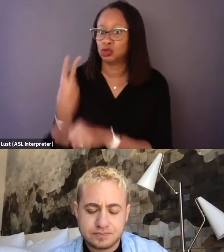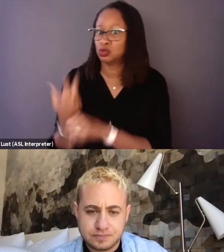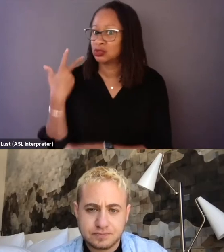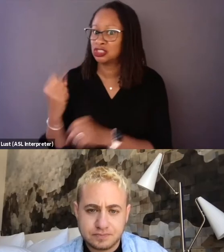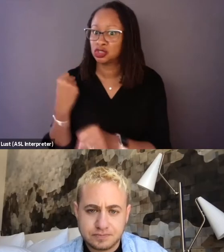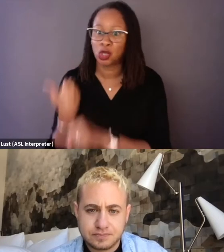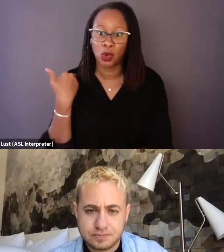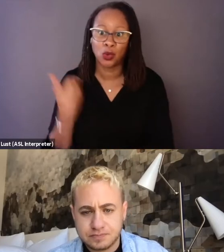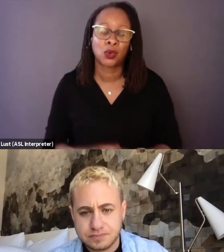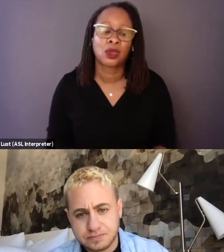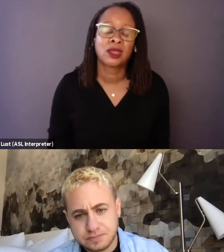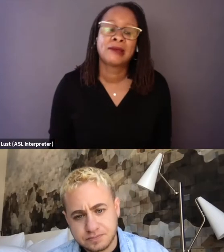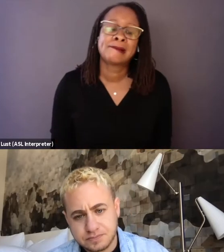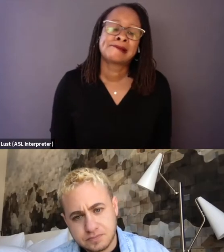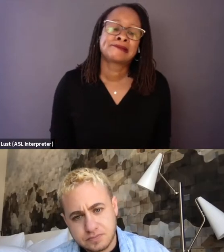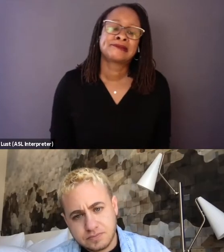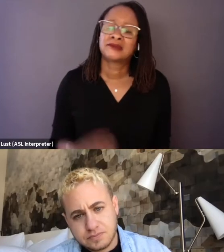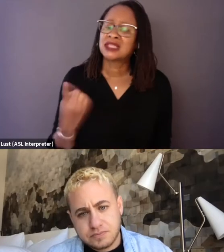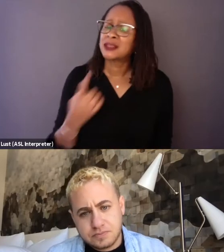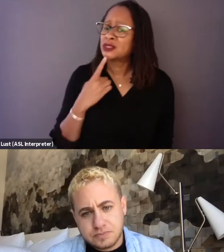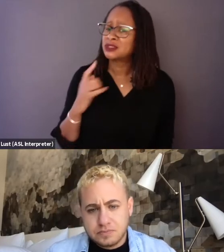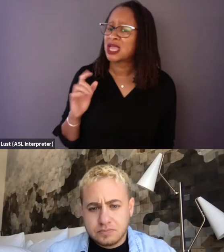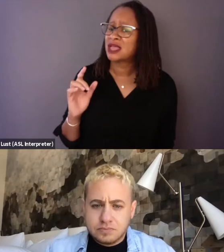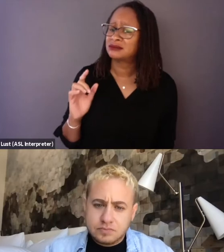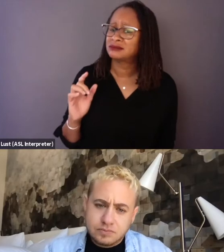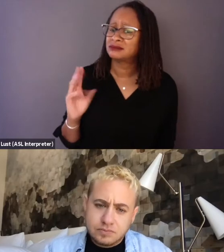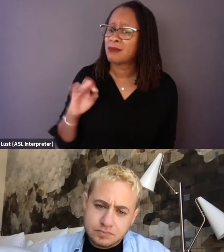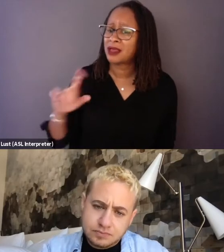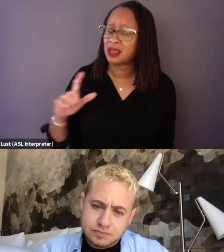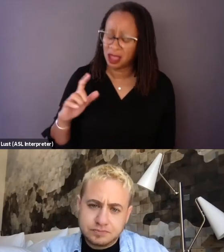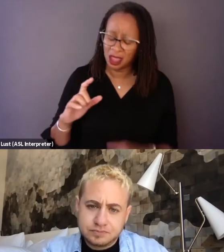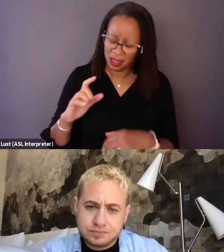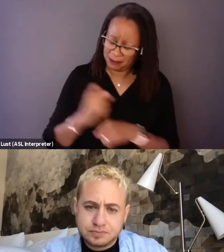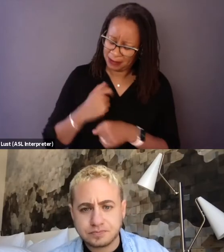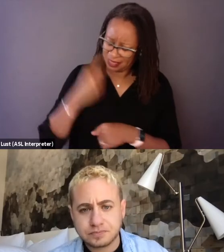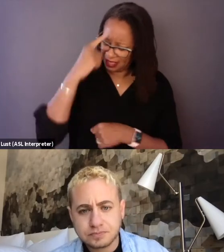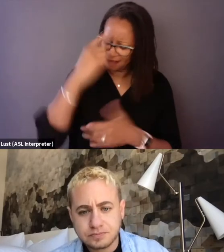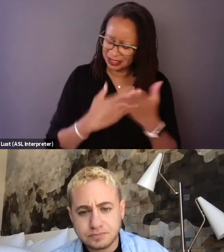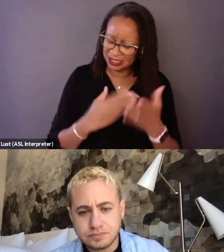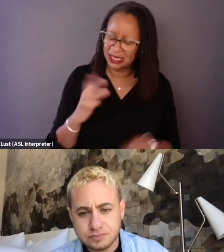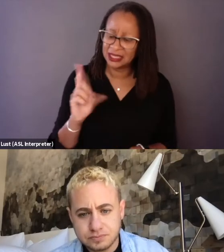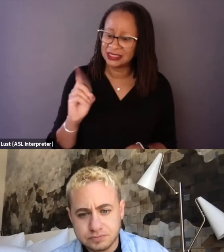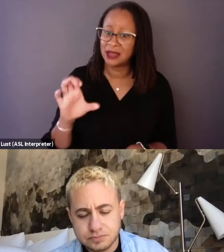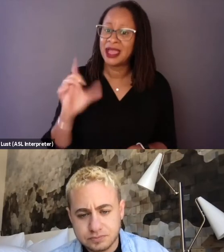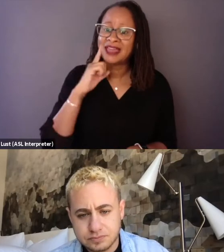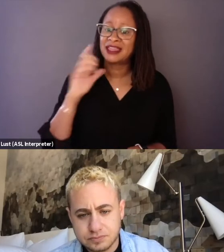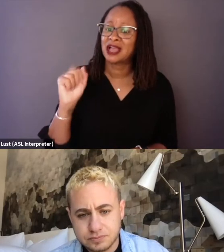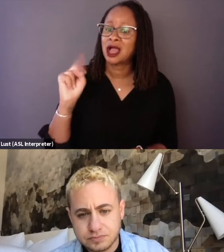Yeah, I mean, something you said, Michael, made me think of a scene in the doc. I think it's Andraya's mom, Ngozi, who talks